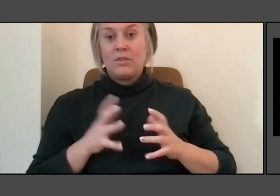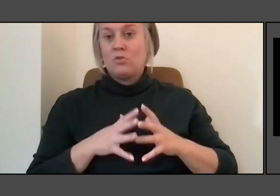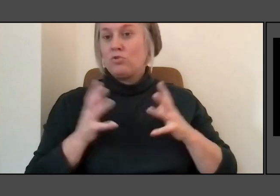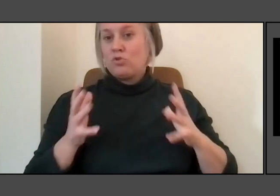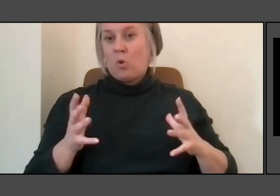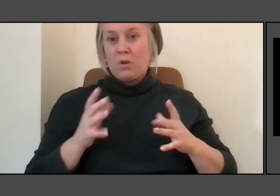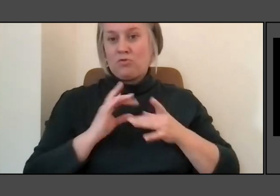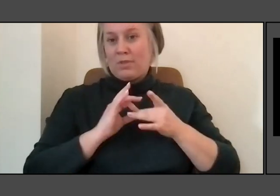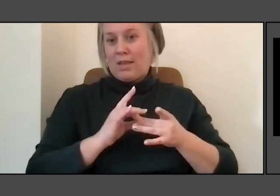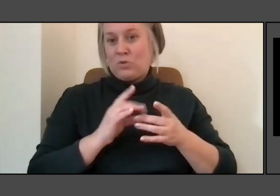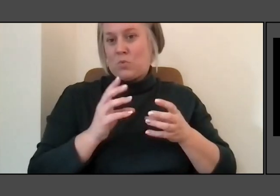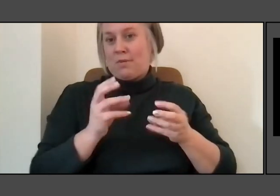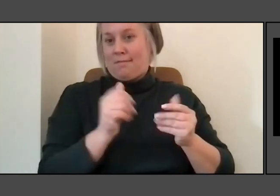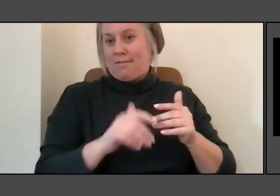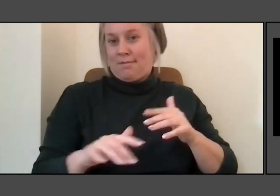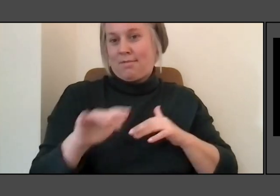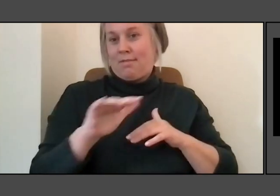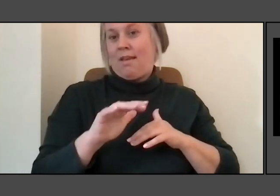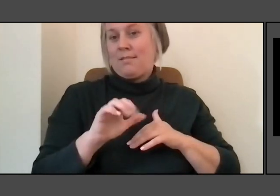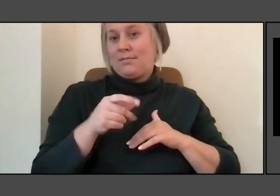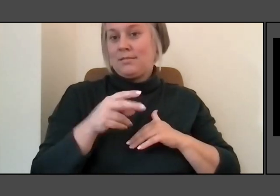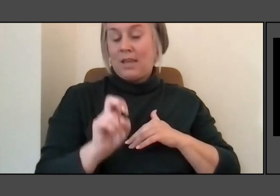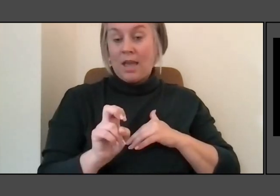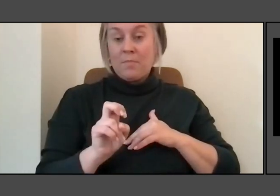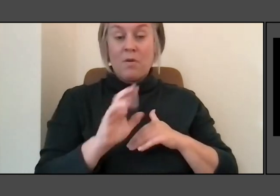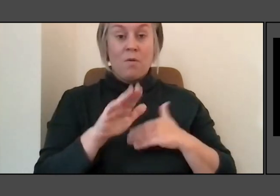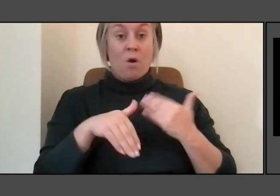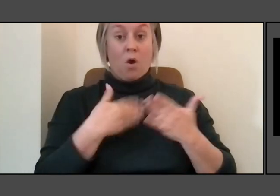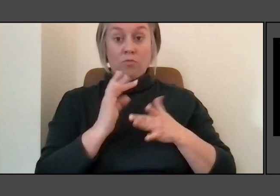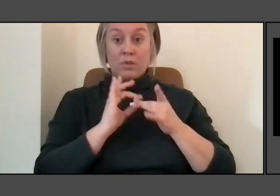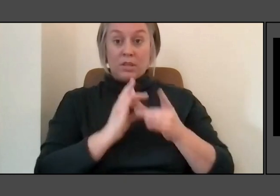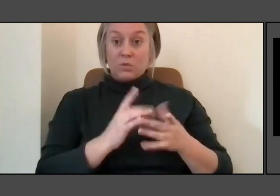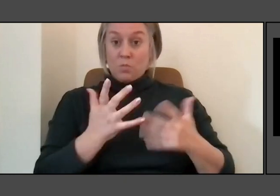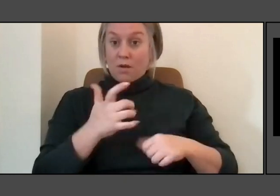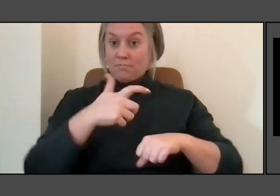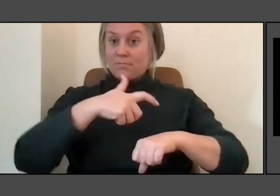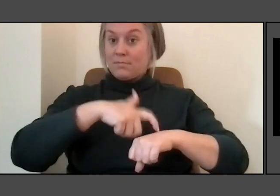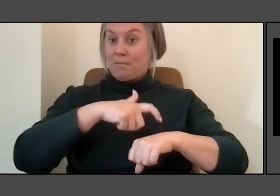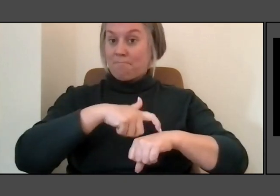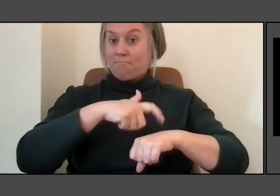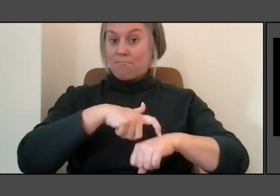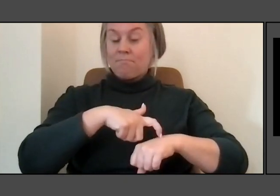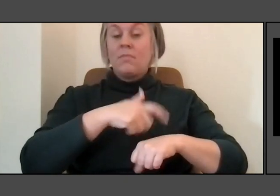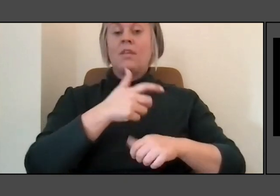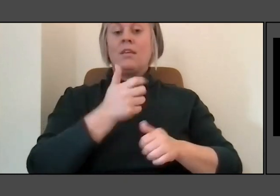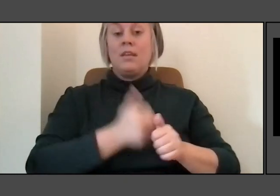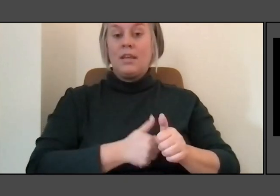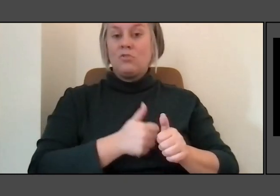They're all about time and how these pieces need need to be grown in.